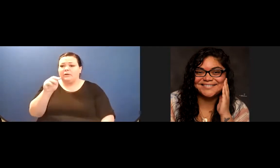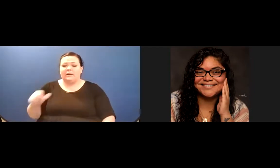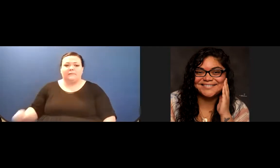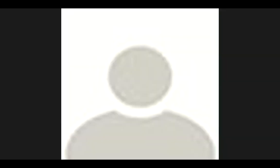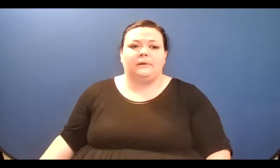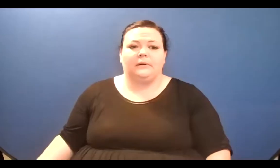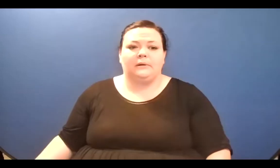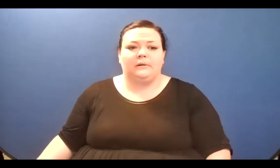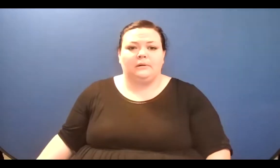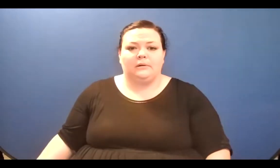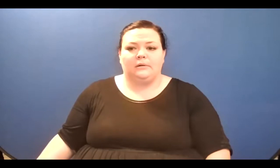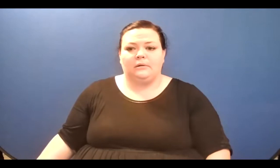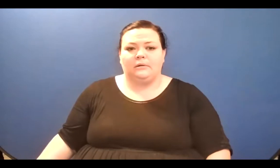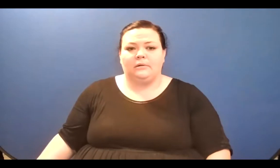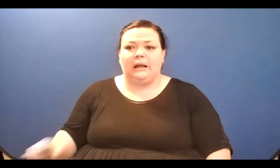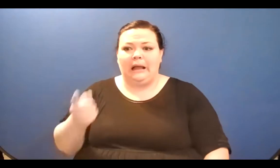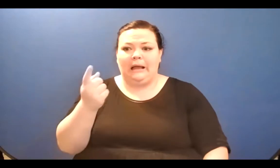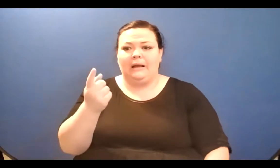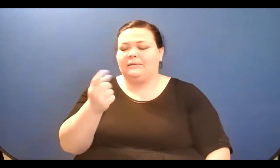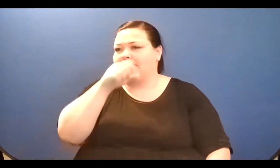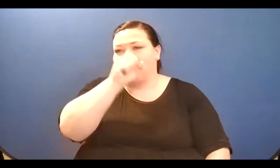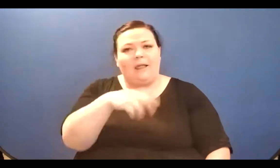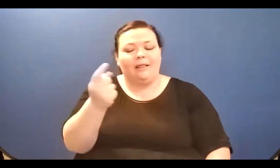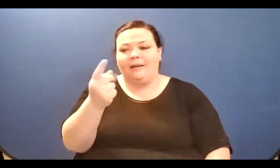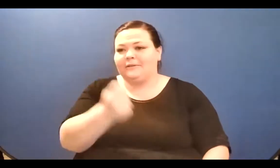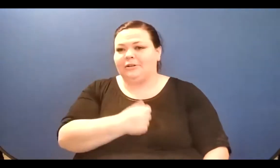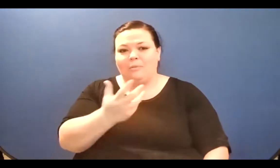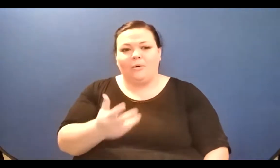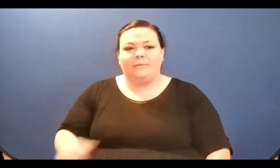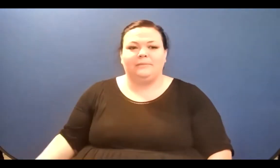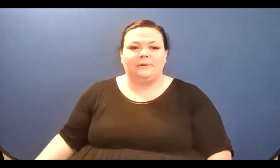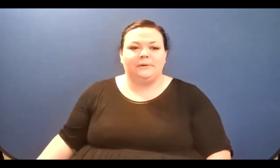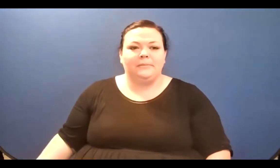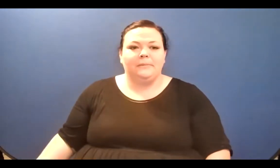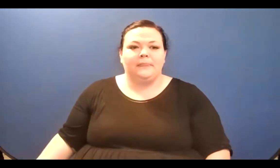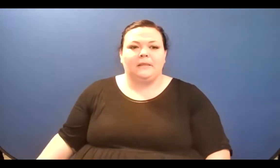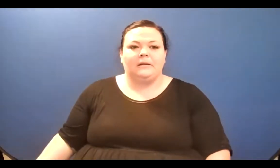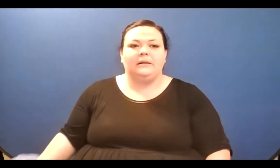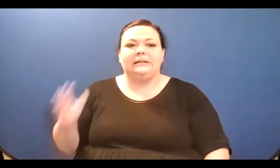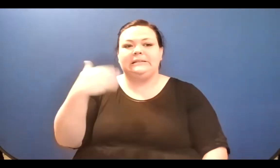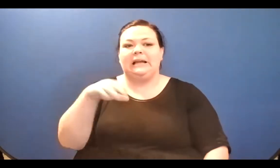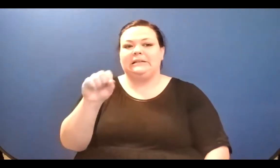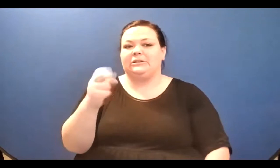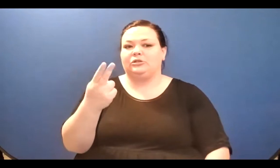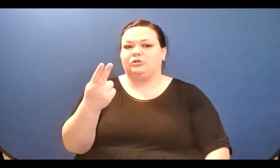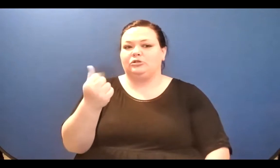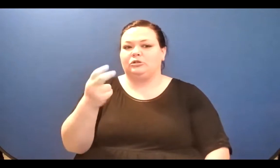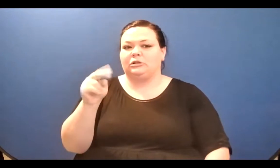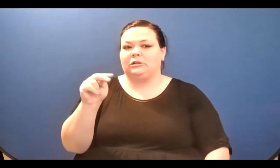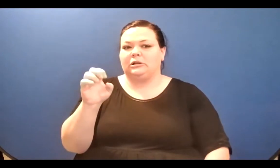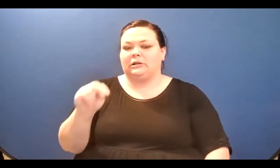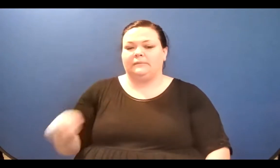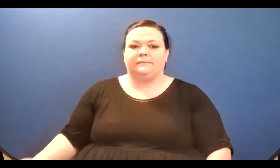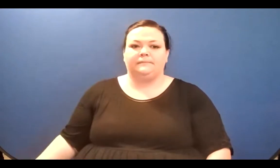"Rejection" We appreciate your submission// But// Words and words and words, your submission was not